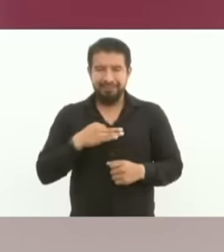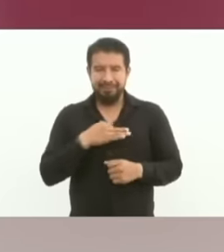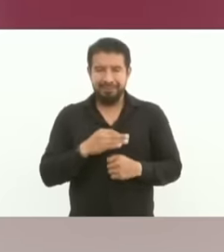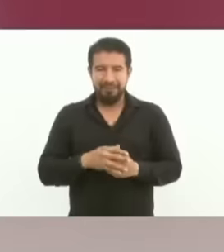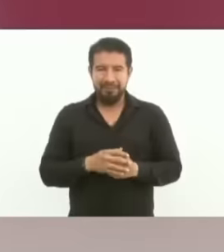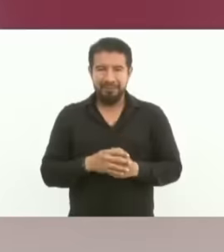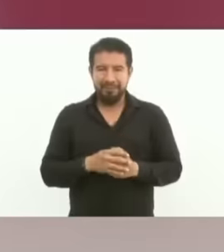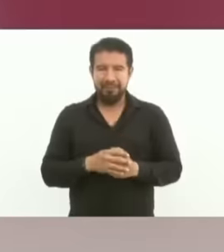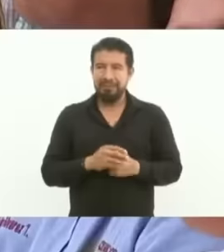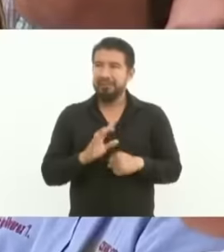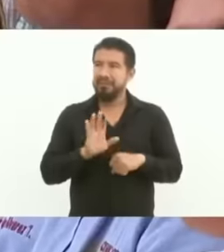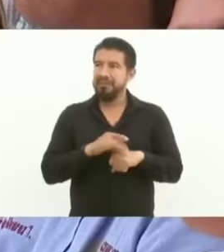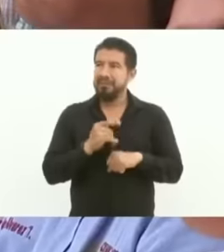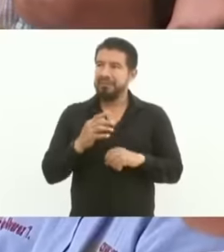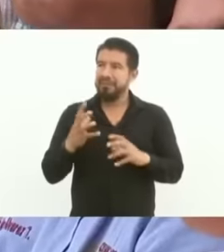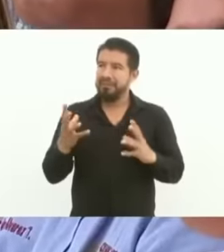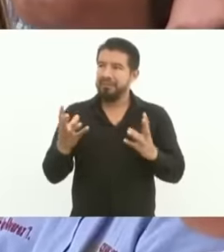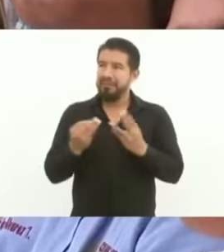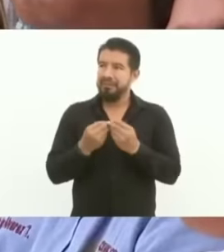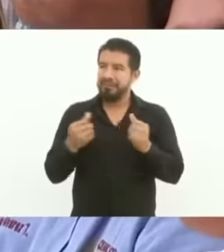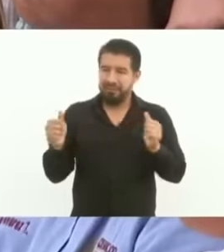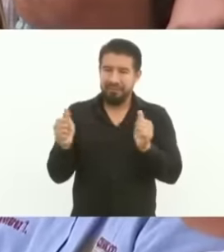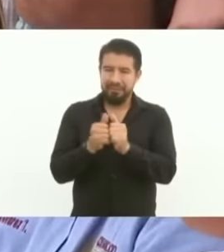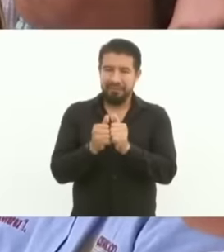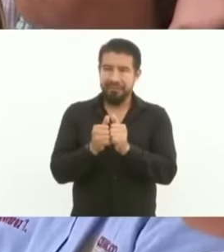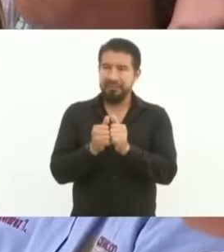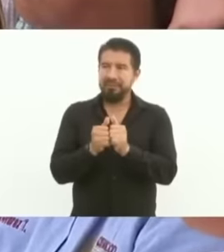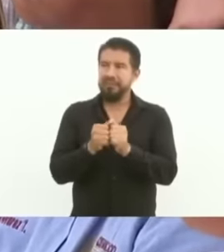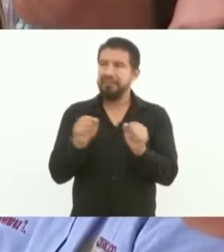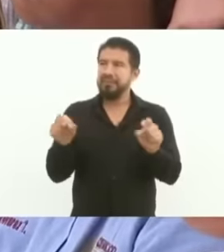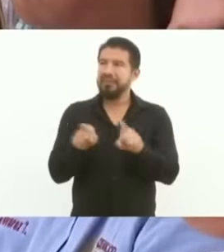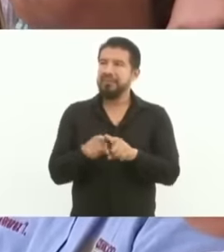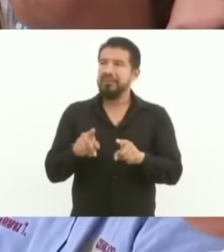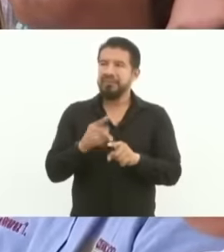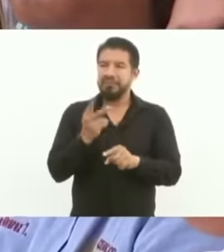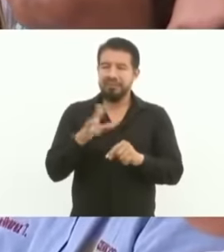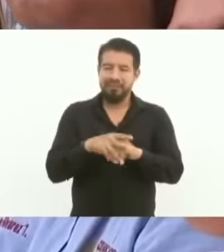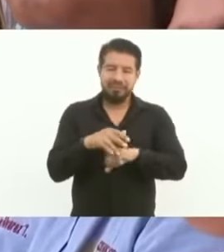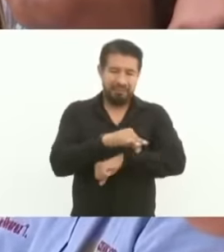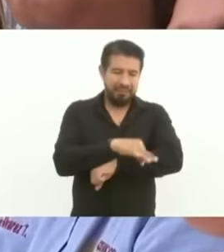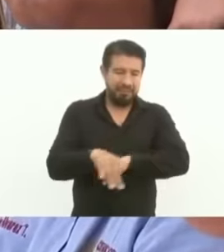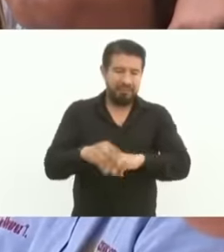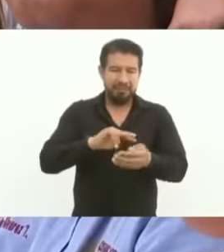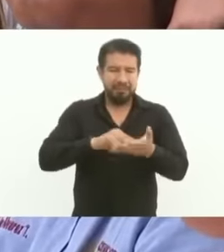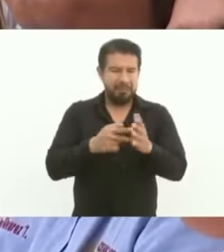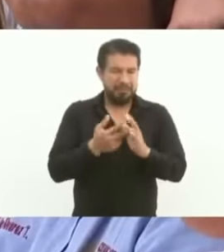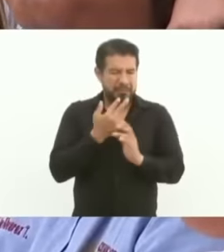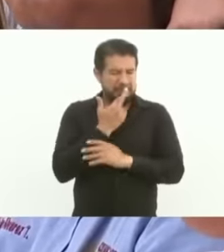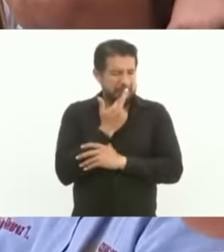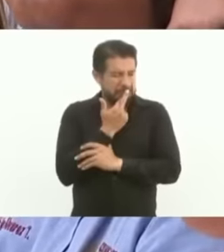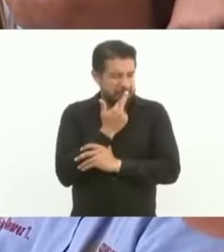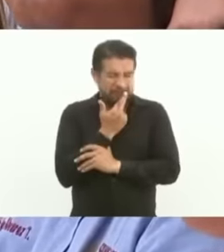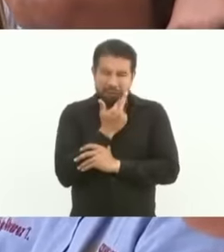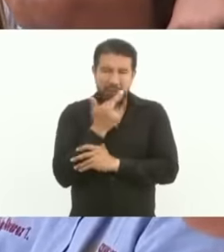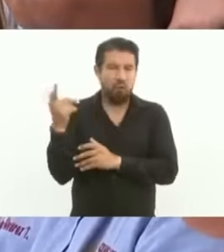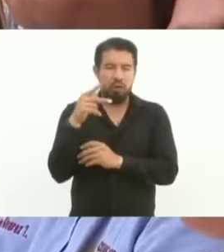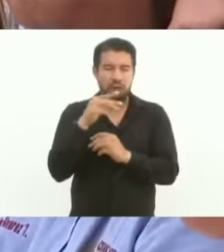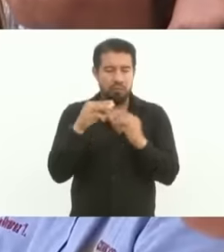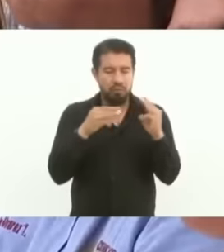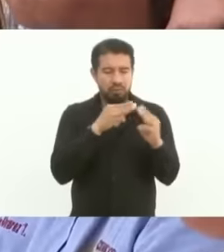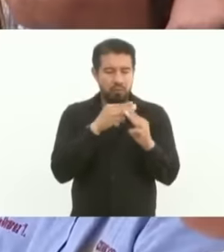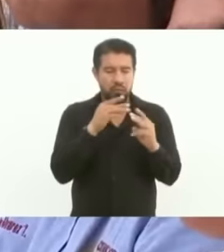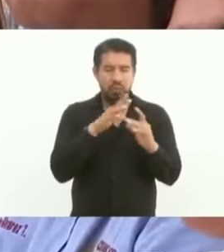he was part of this work and the engineers from the best engineers in the world in civil engineering,